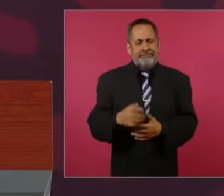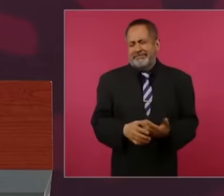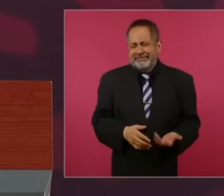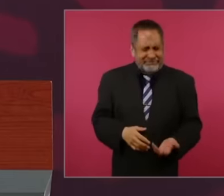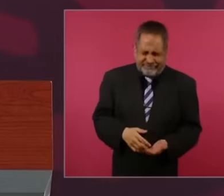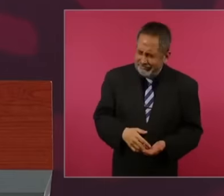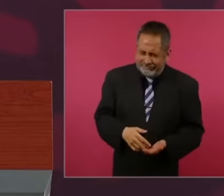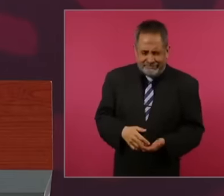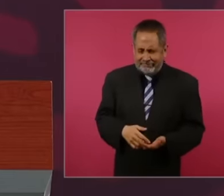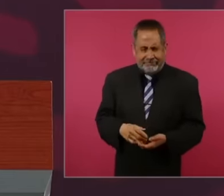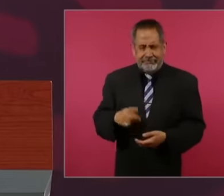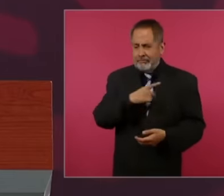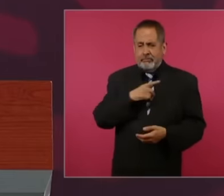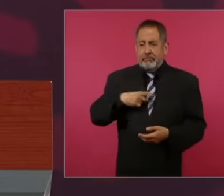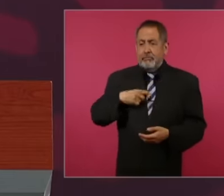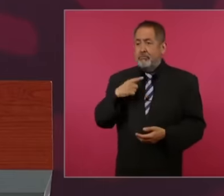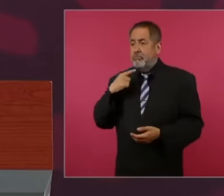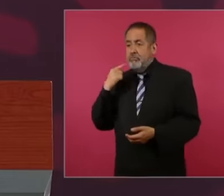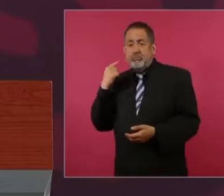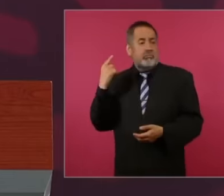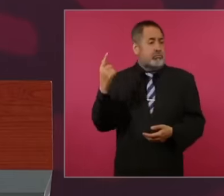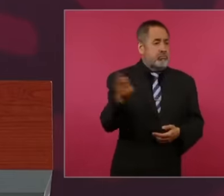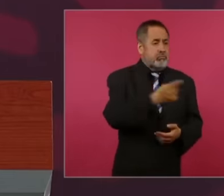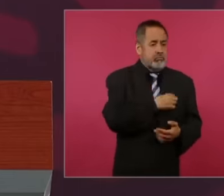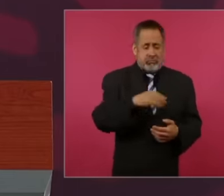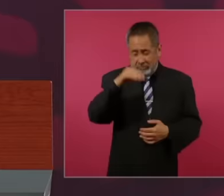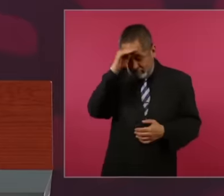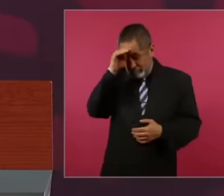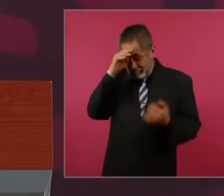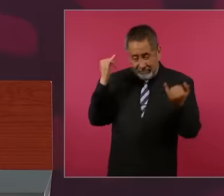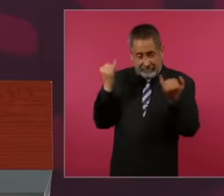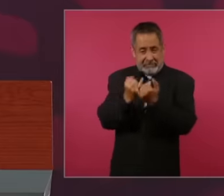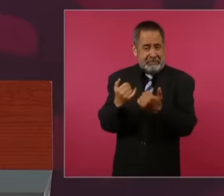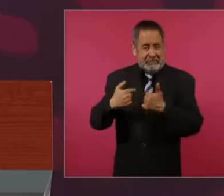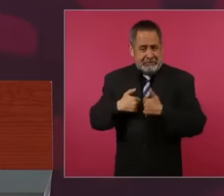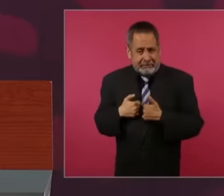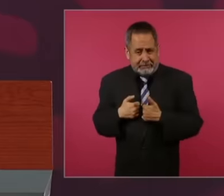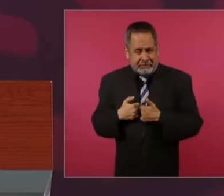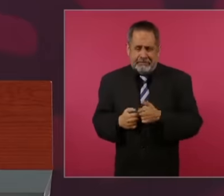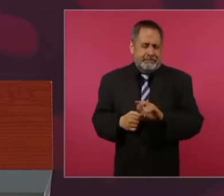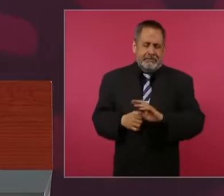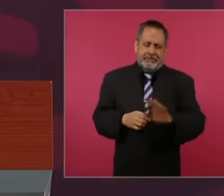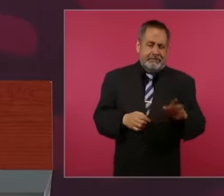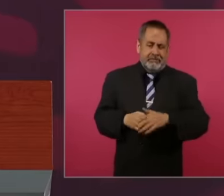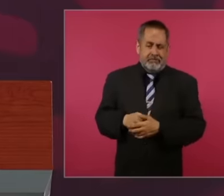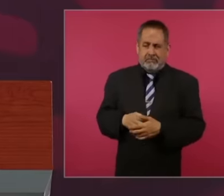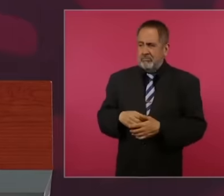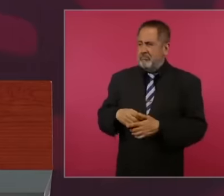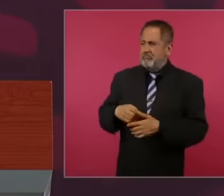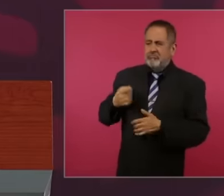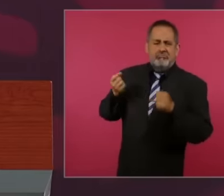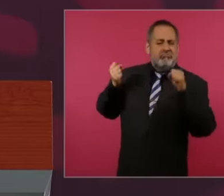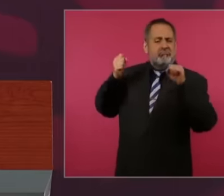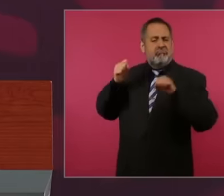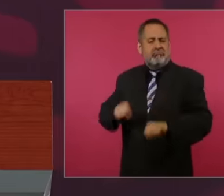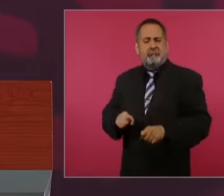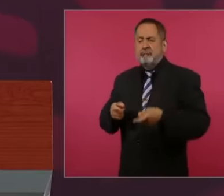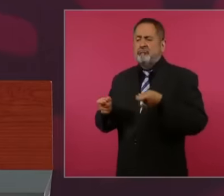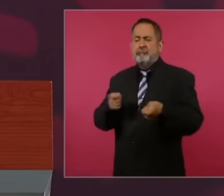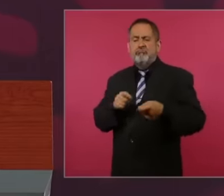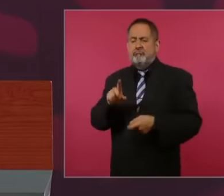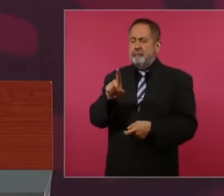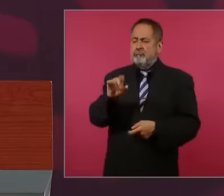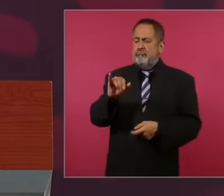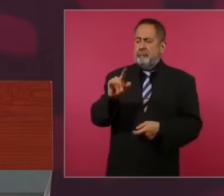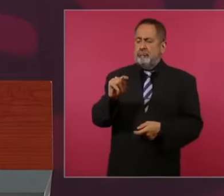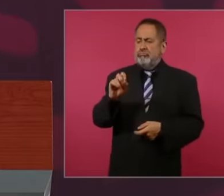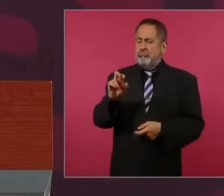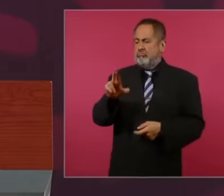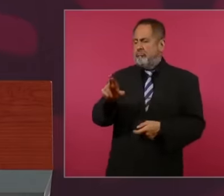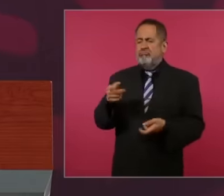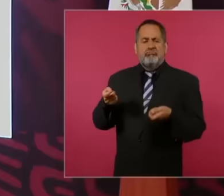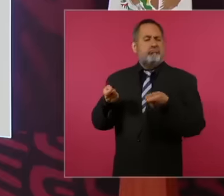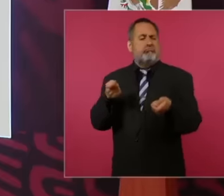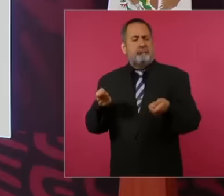be a single thought, that has more to do with dictatorship with totalitarianism,